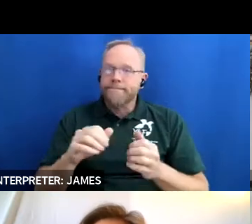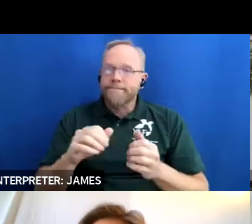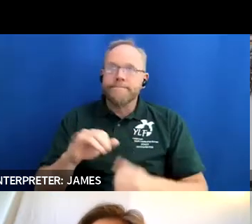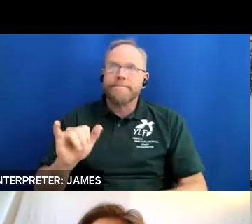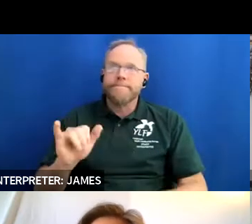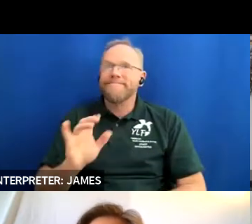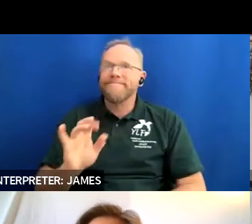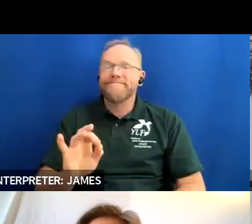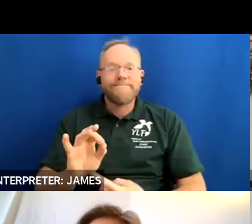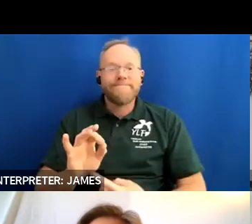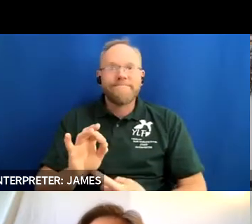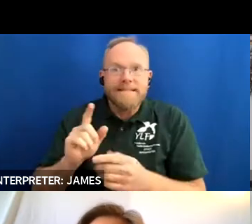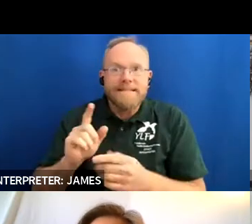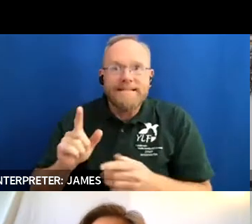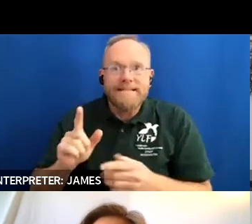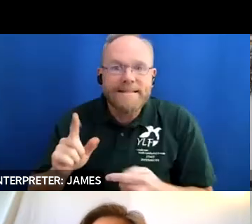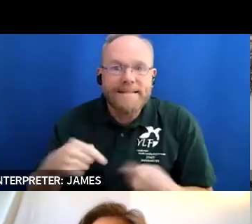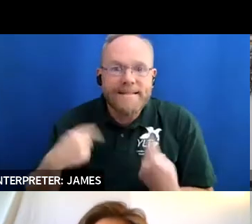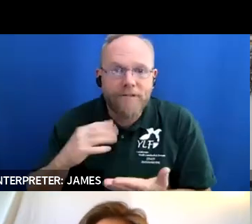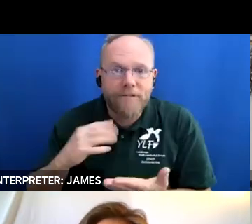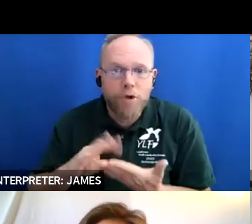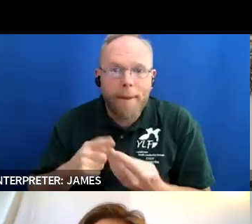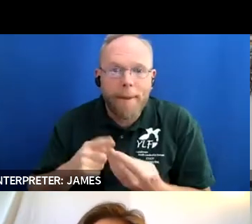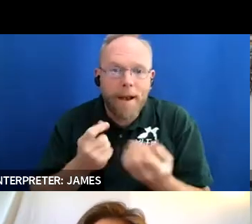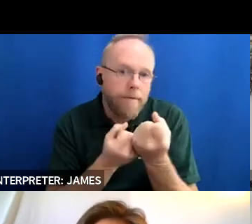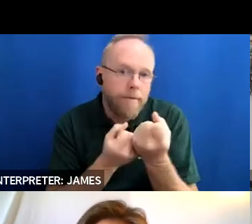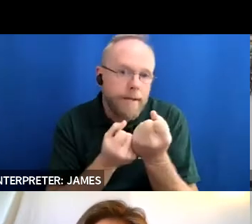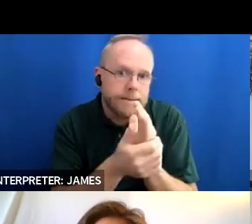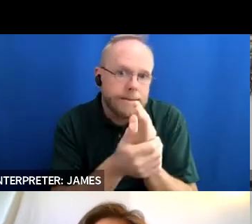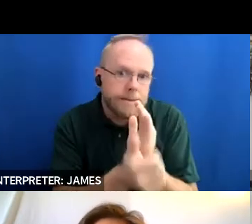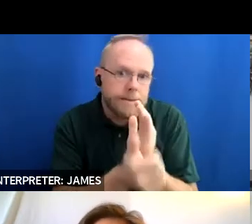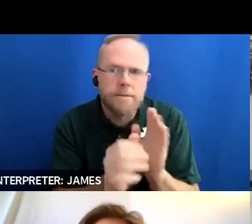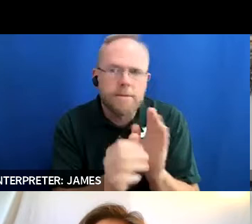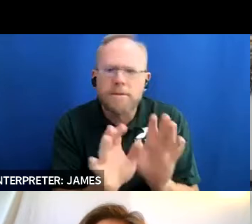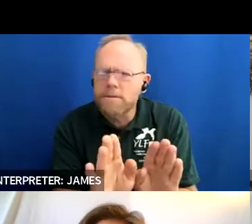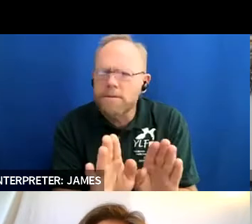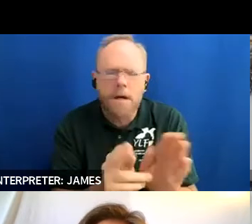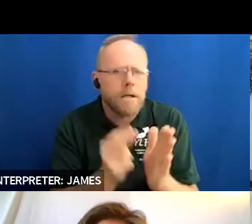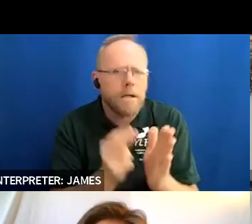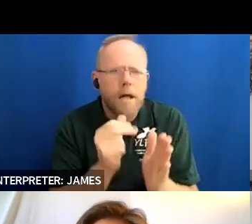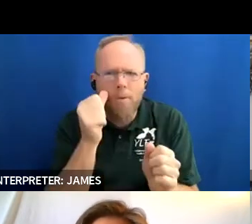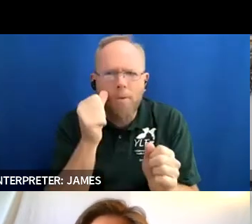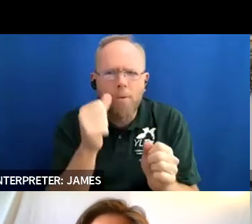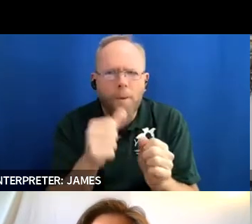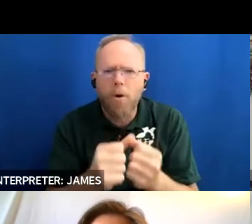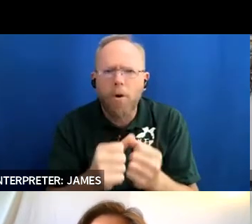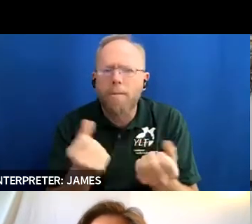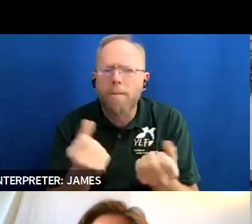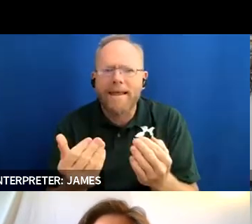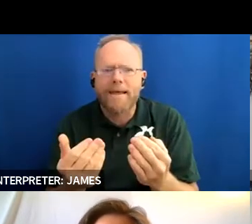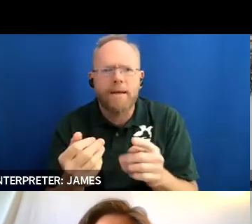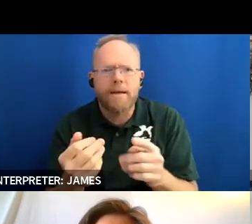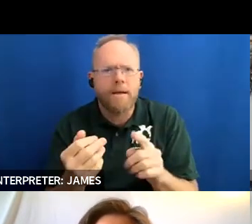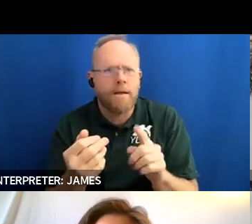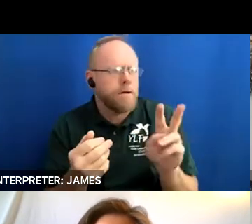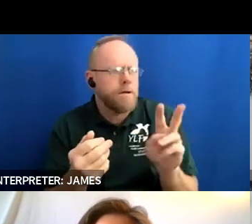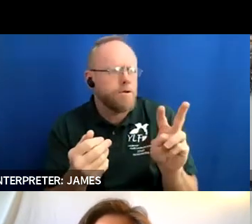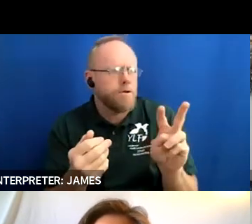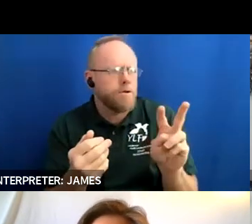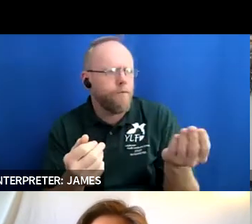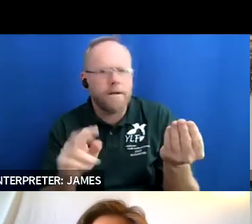advocacy skills i don't have many memories from 2014 until 2016 about because of the my